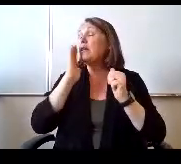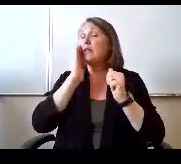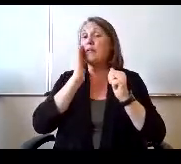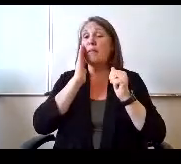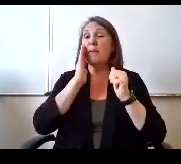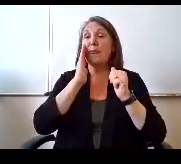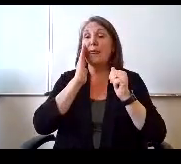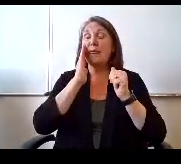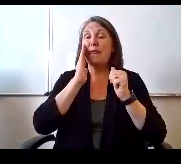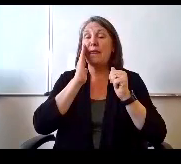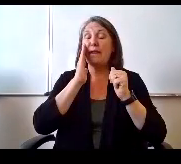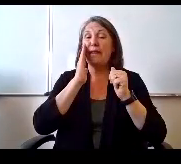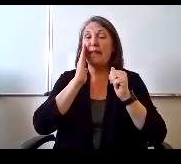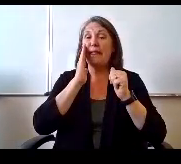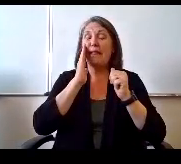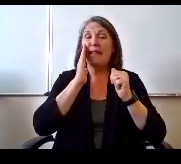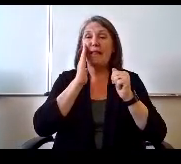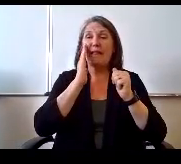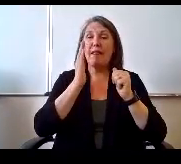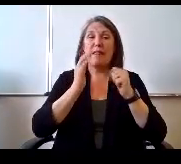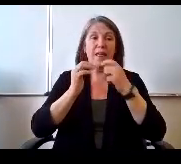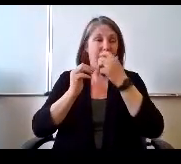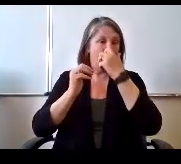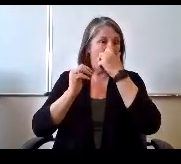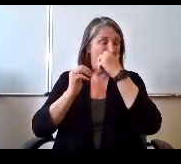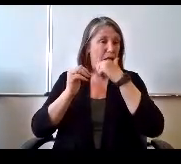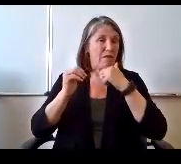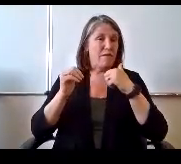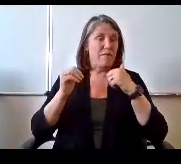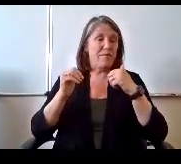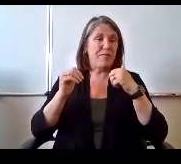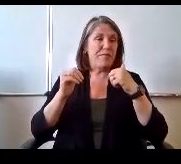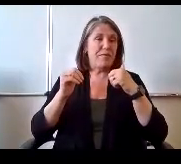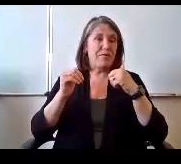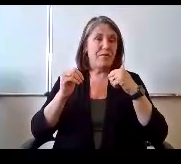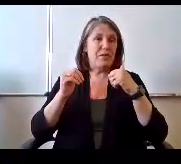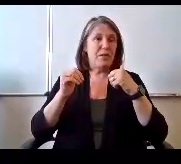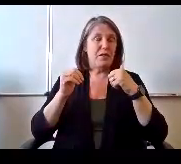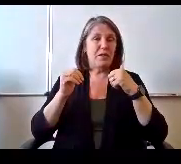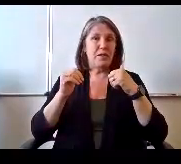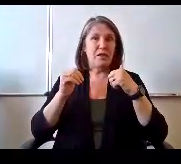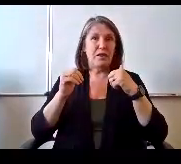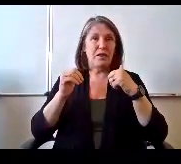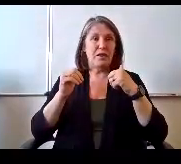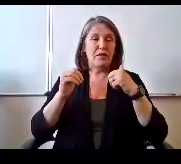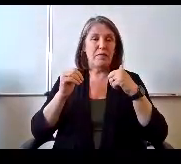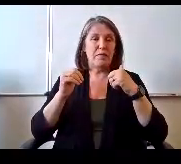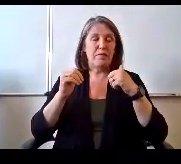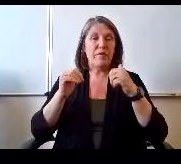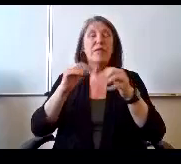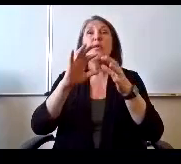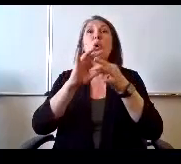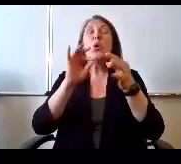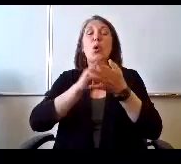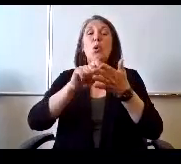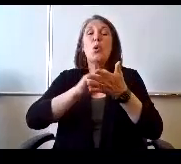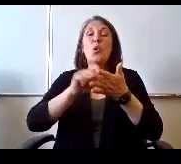mounted monitors behind the Dyas. When the time is ended, the microphone will turn off. Supplemental written materials can be given to Mr Leibowitz who seated in